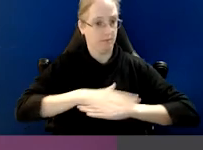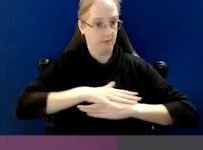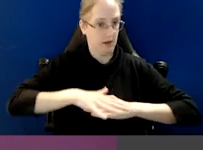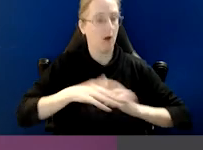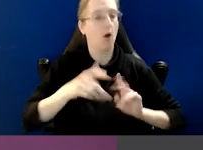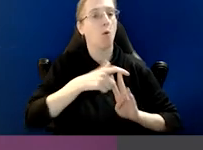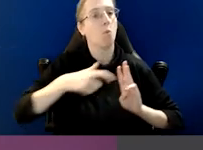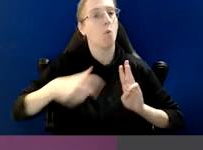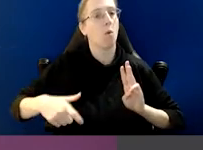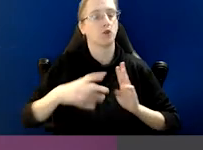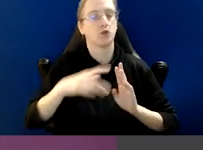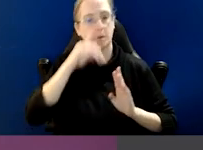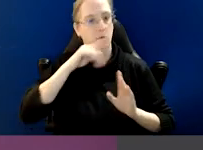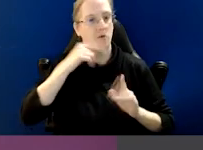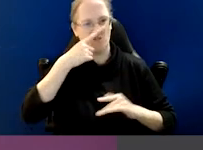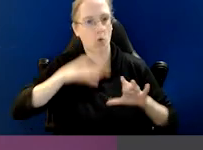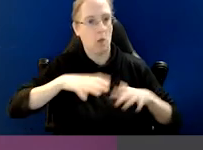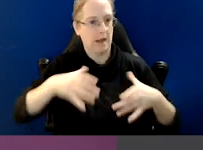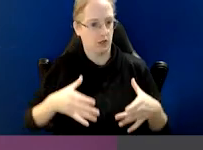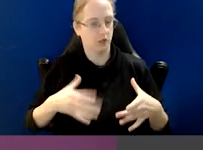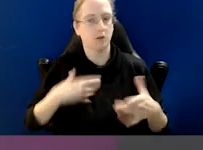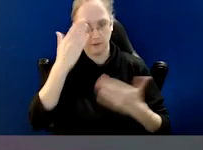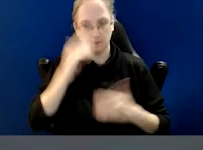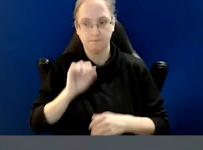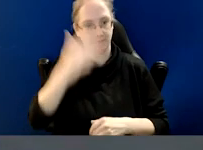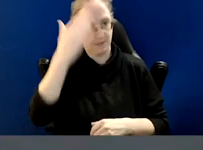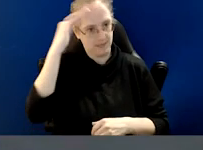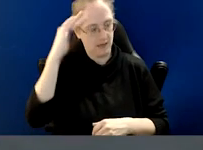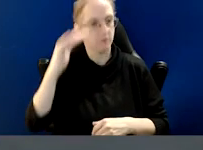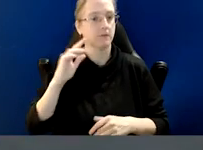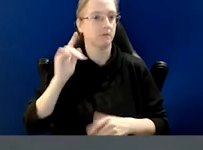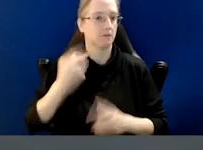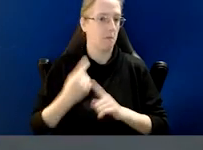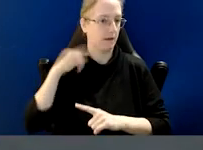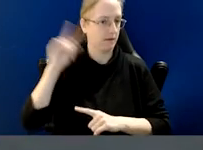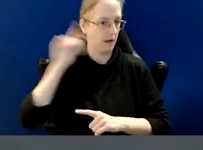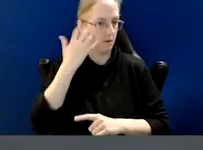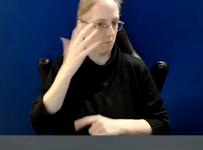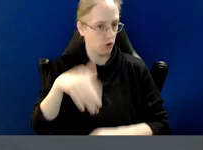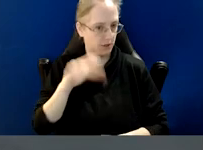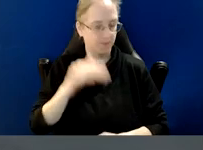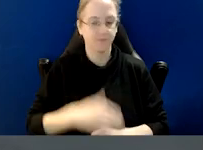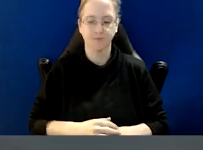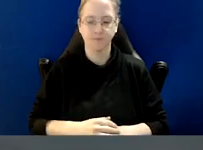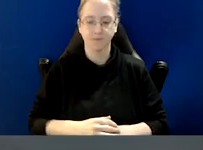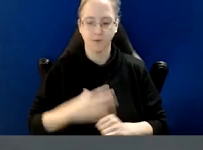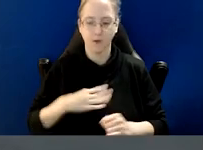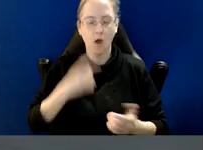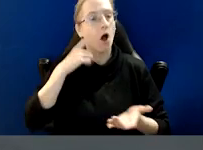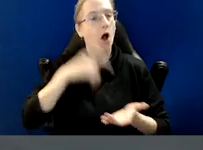I'm on the land of the Wurundjeri people of the Kulin nation, and I pay respect to their Elders past, present, and emerging.